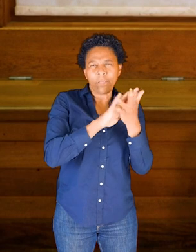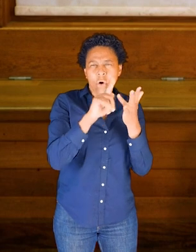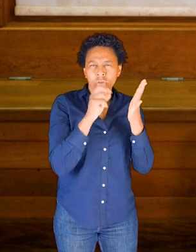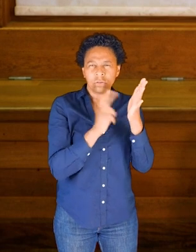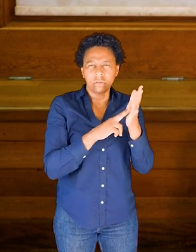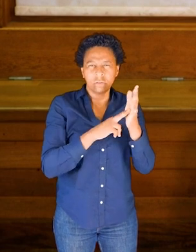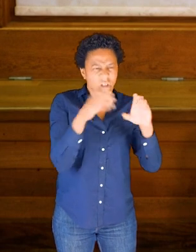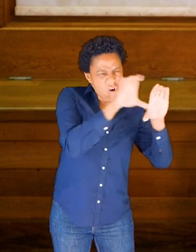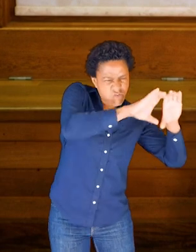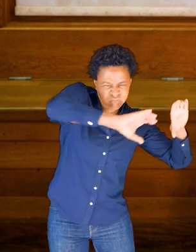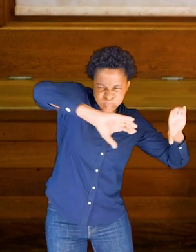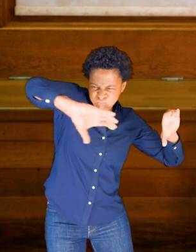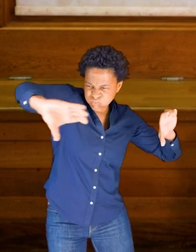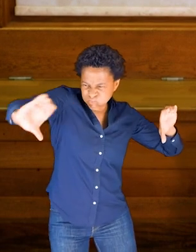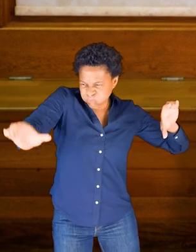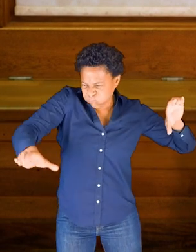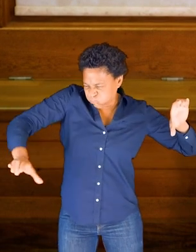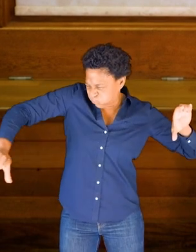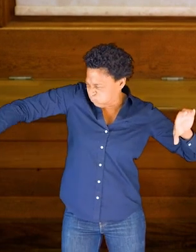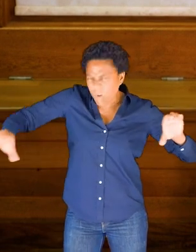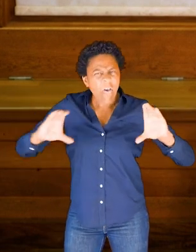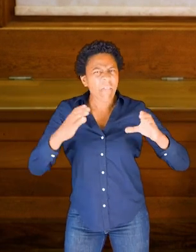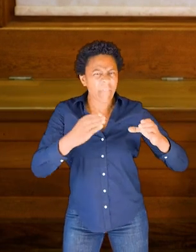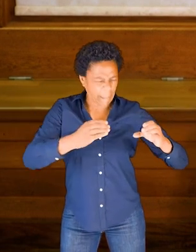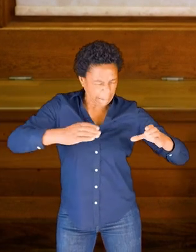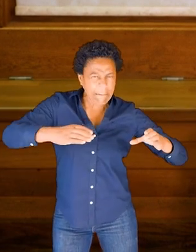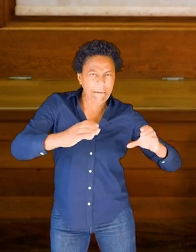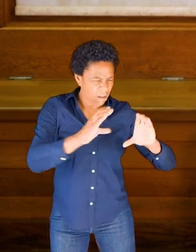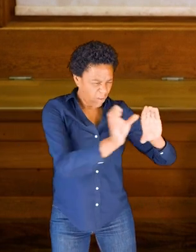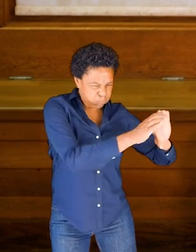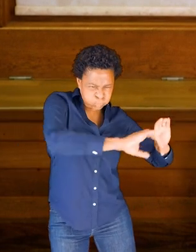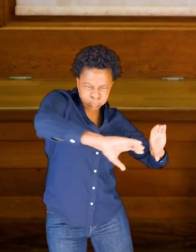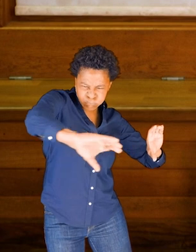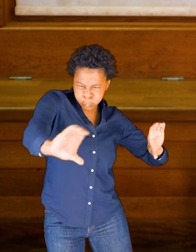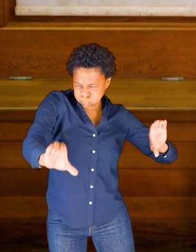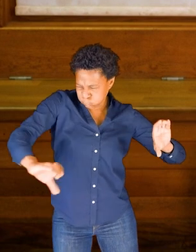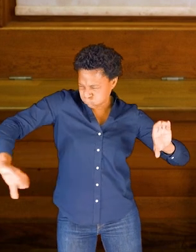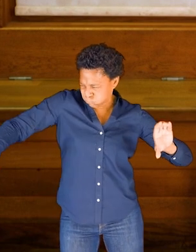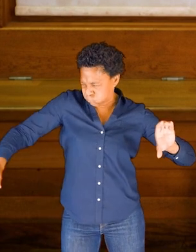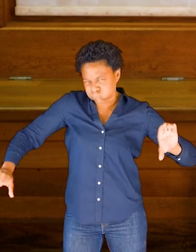Perhaps that's helpful in starting to think about the depth and the